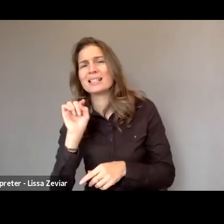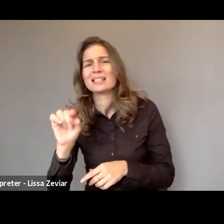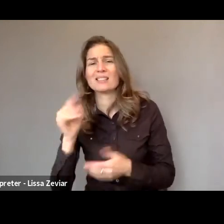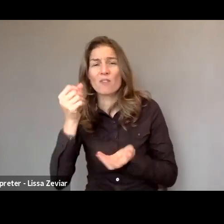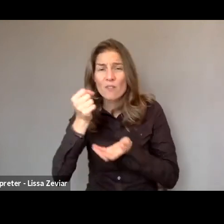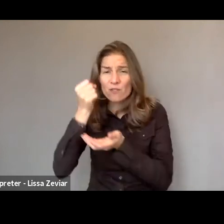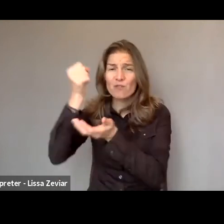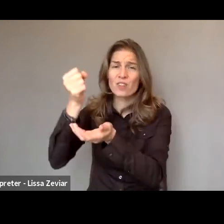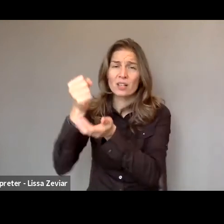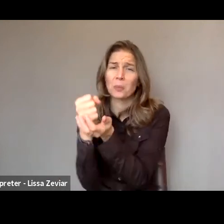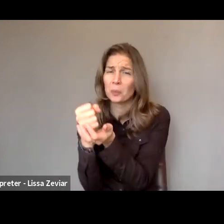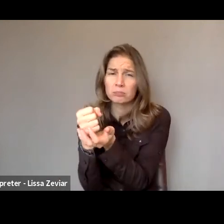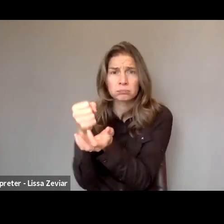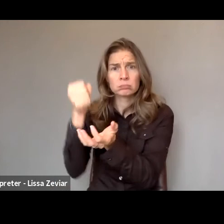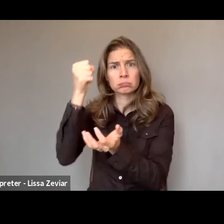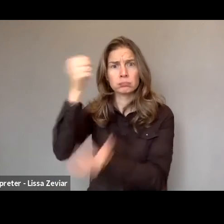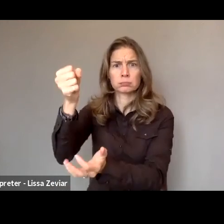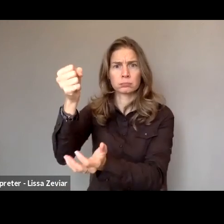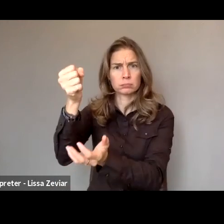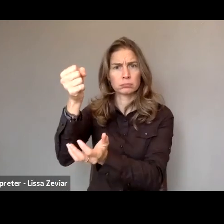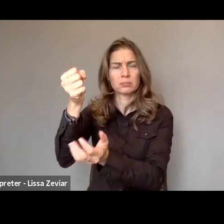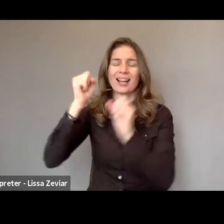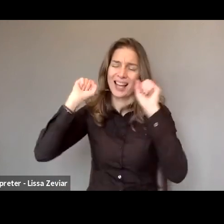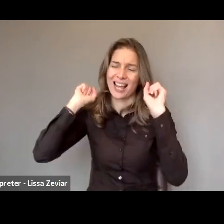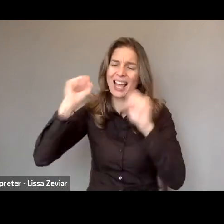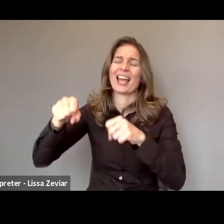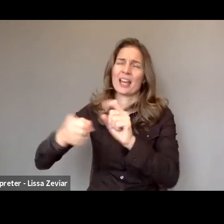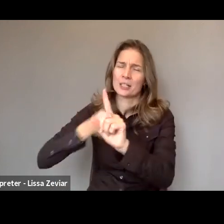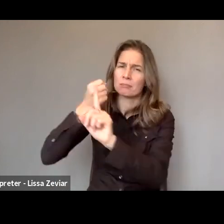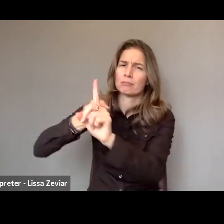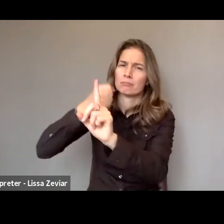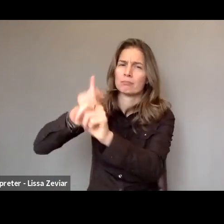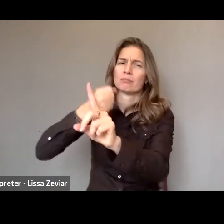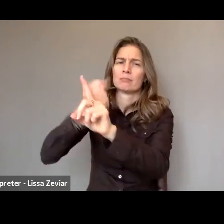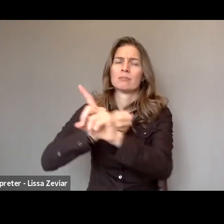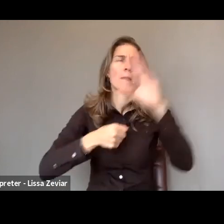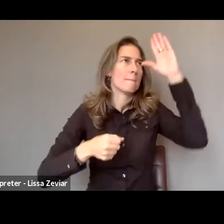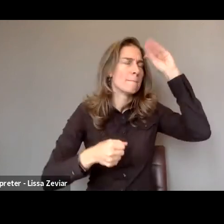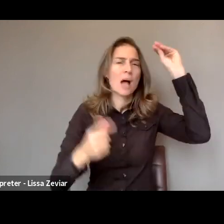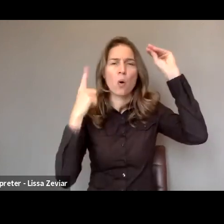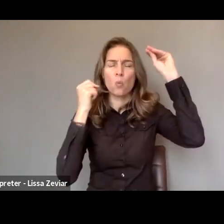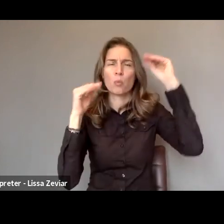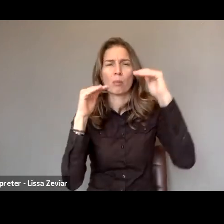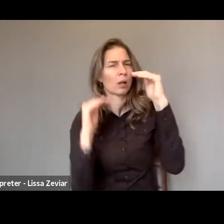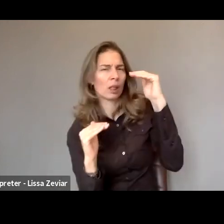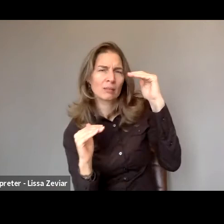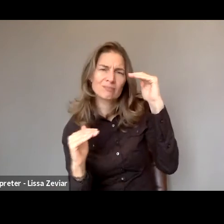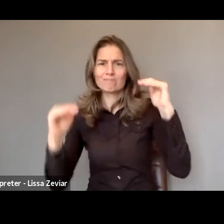to fight for quality between women and men. We are really calling for this extra funding,